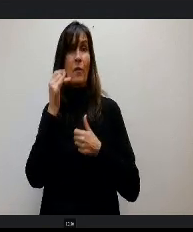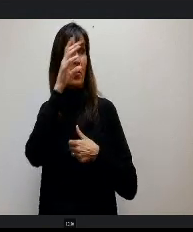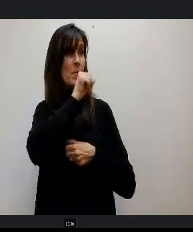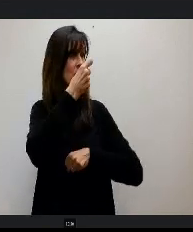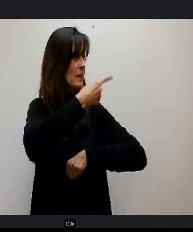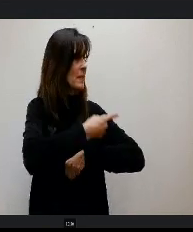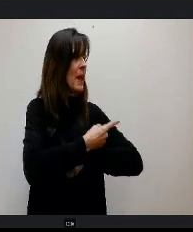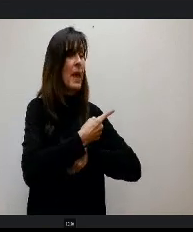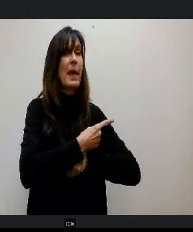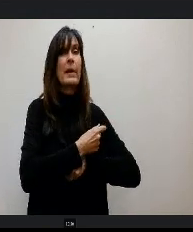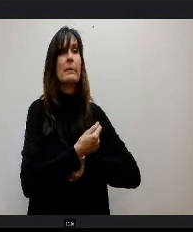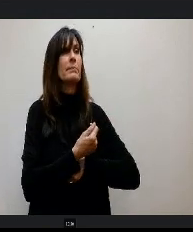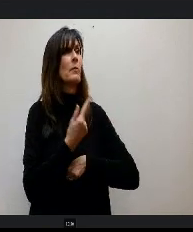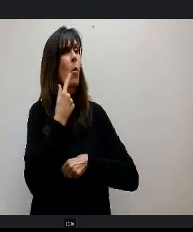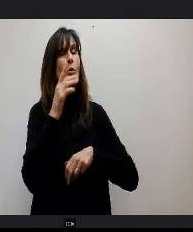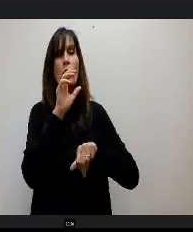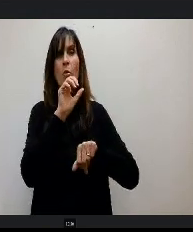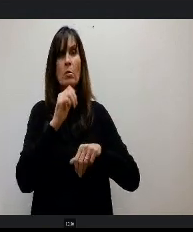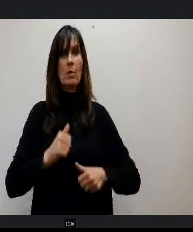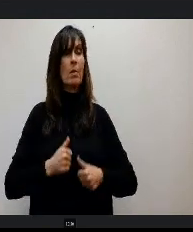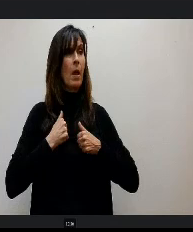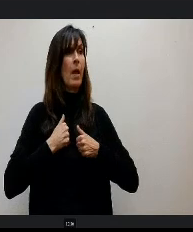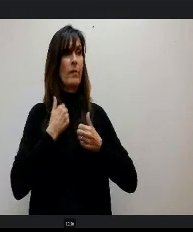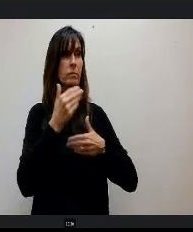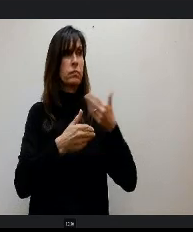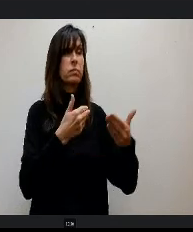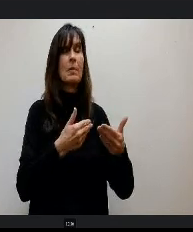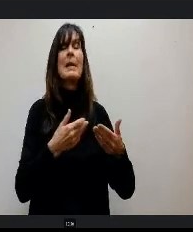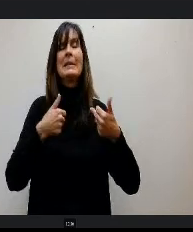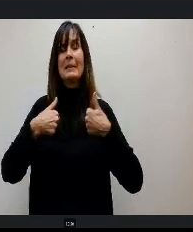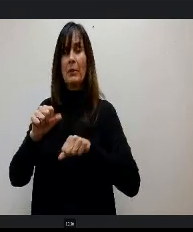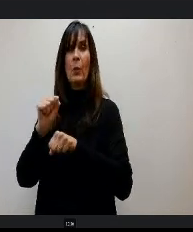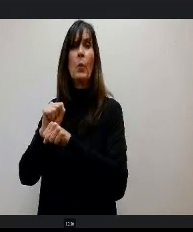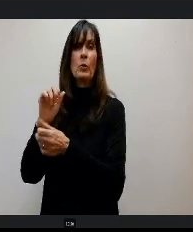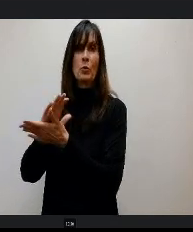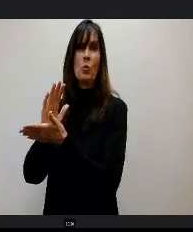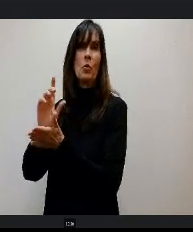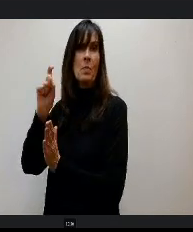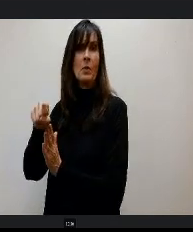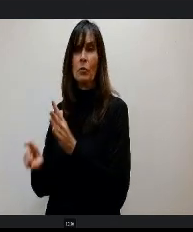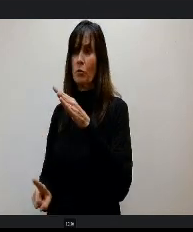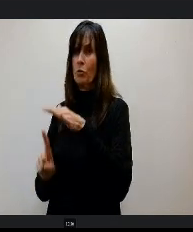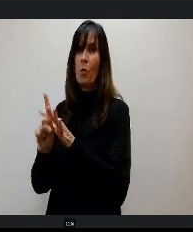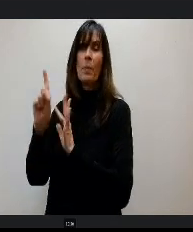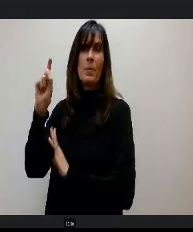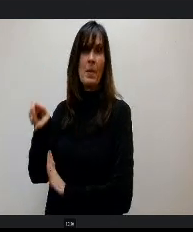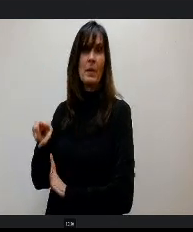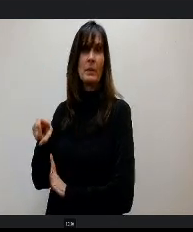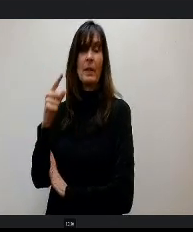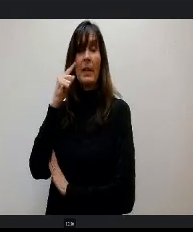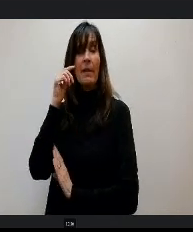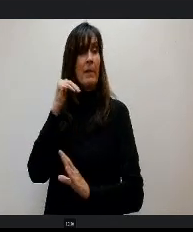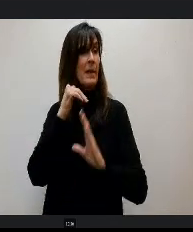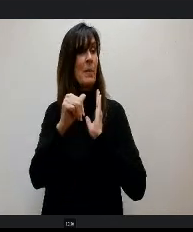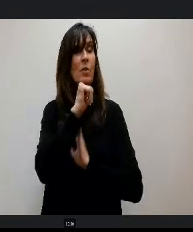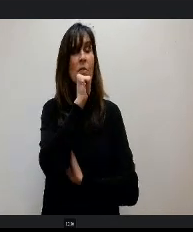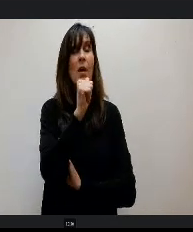ng other things within your life, you still have to do the work. You still have to you know, show up if you didn't send that email, you know. So it's kind of like